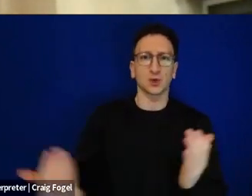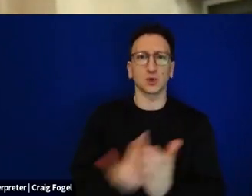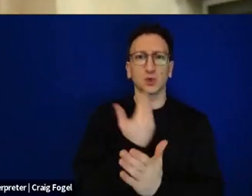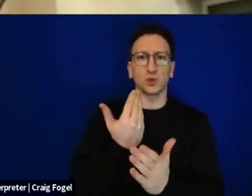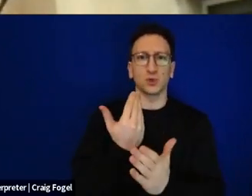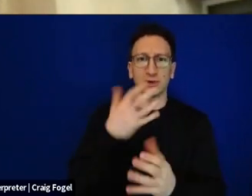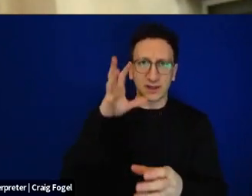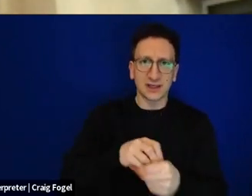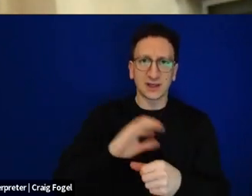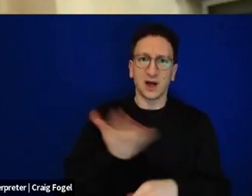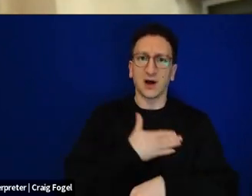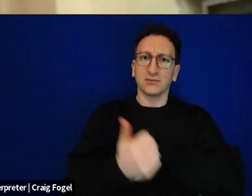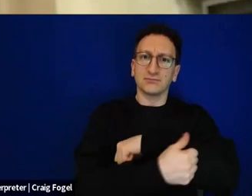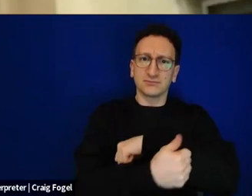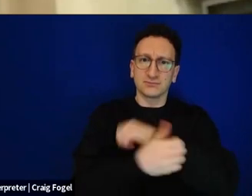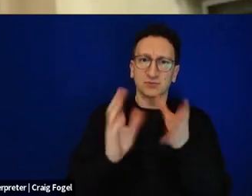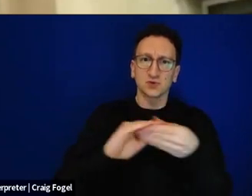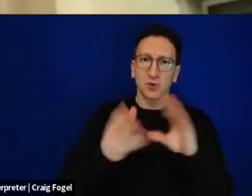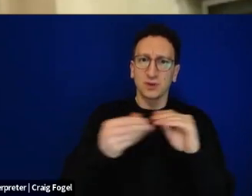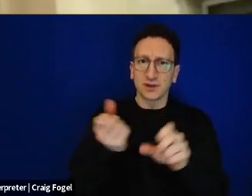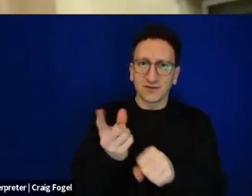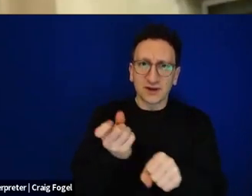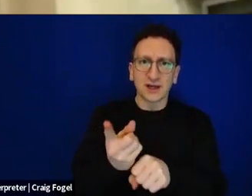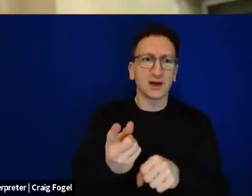show what is going on in this time. B'yamim hahem b'zman hazeh, how do we